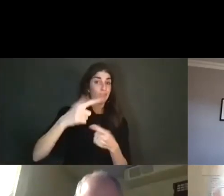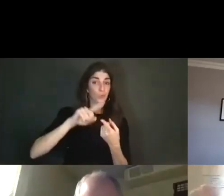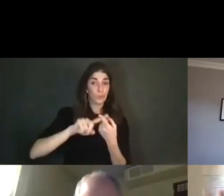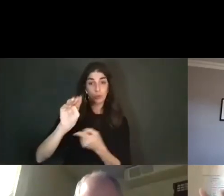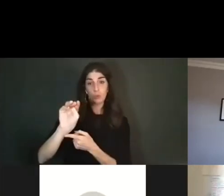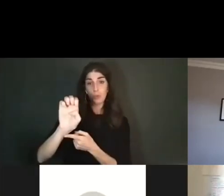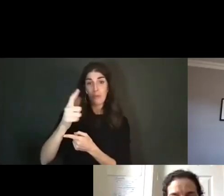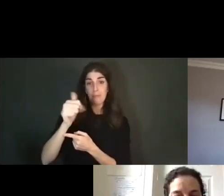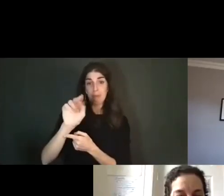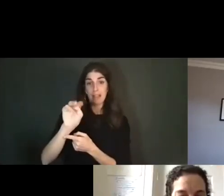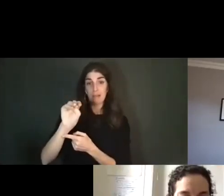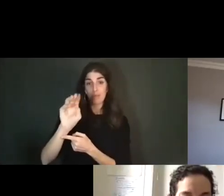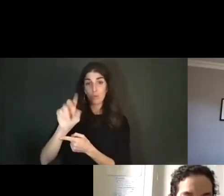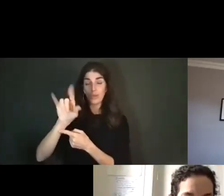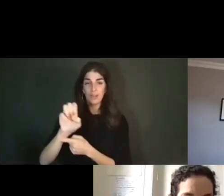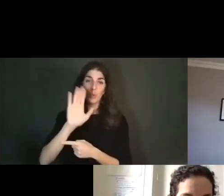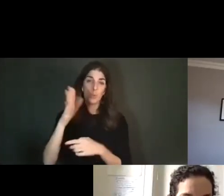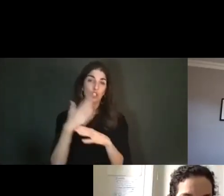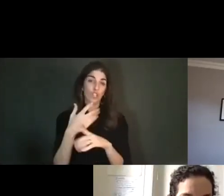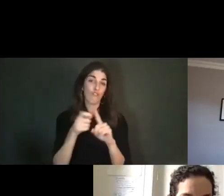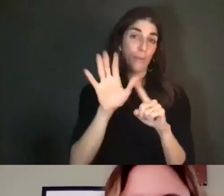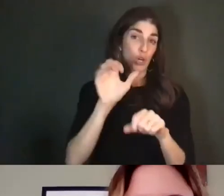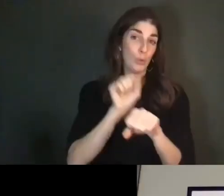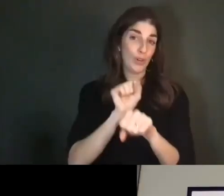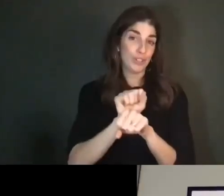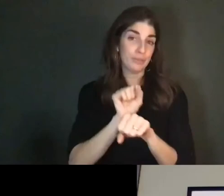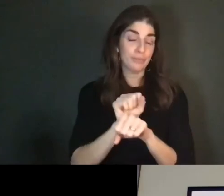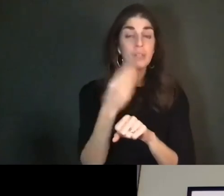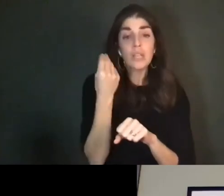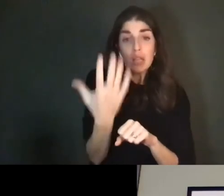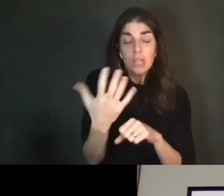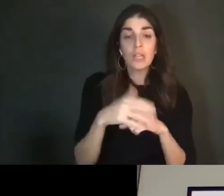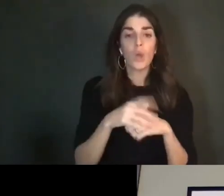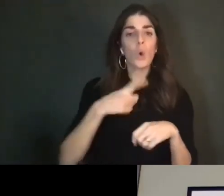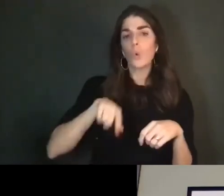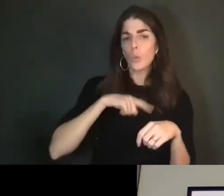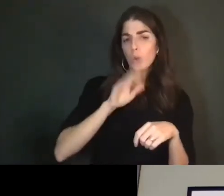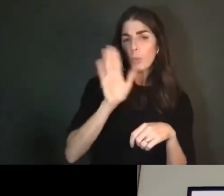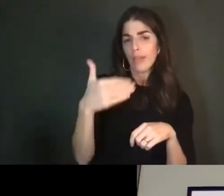who will share from her work, and just let you all know that we will be having a talk